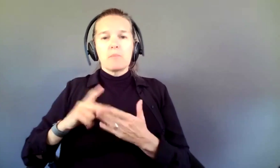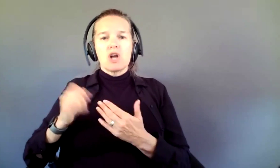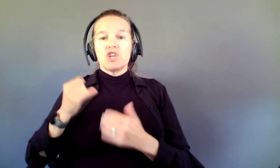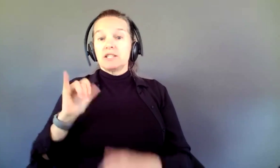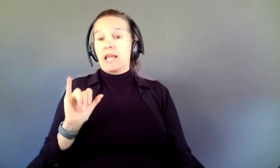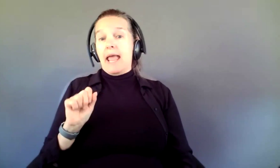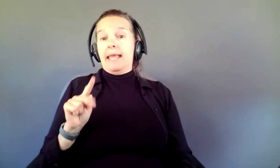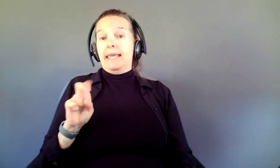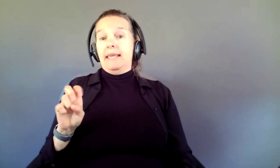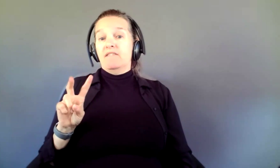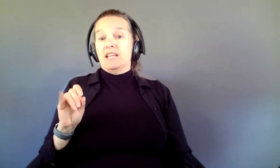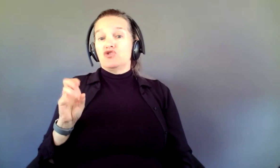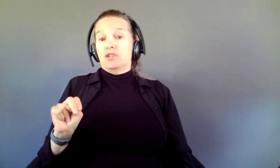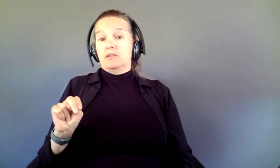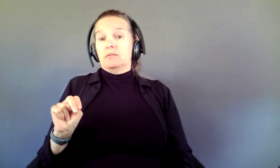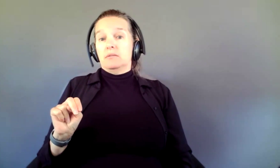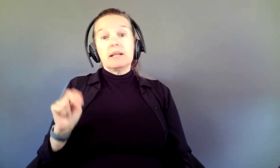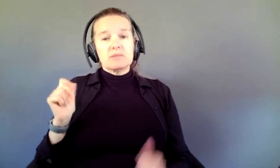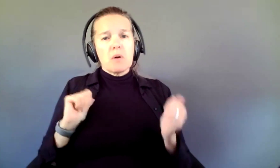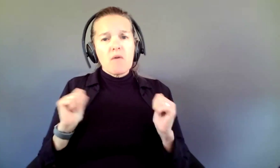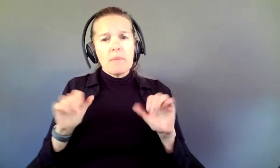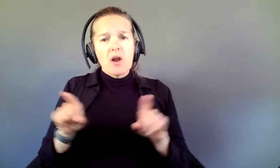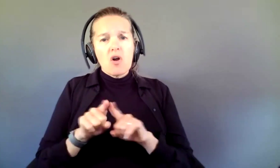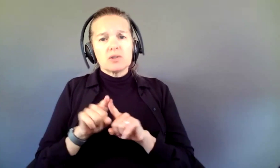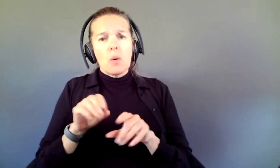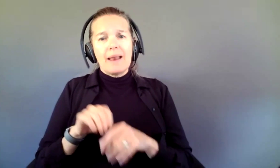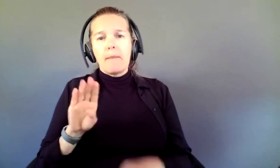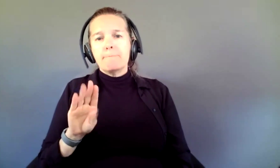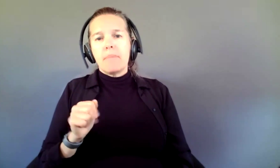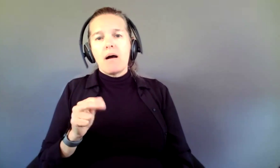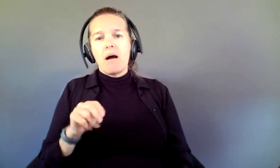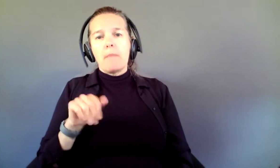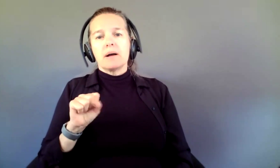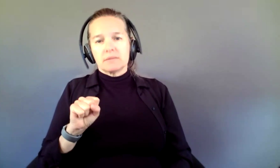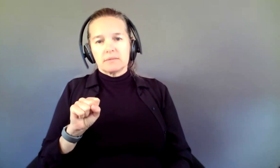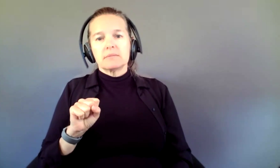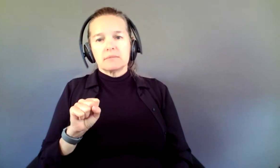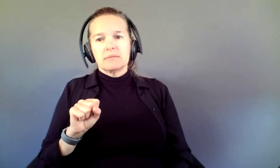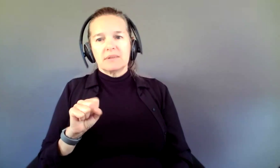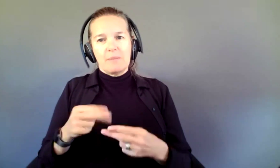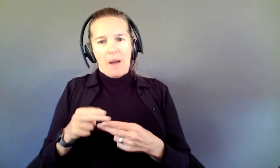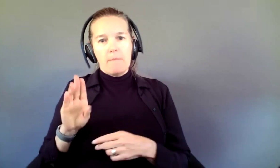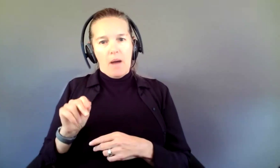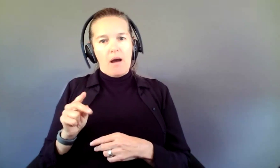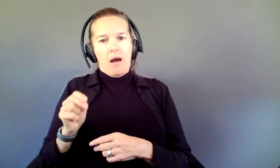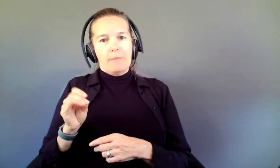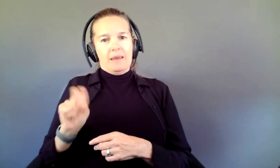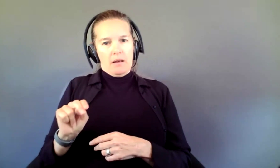it is performing also in the Bahamas. It is about the Bahamian diaspora experience. We